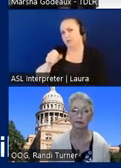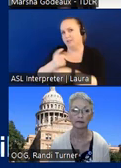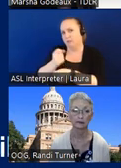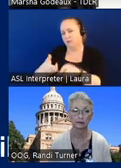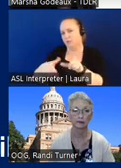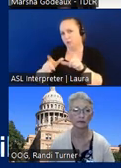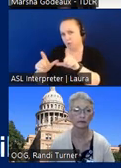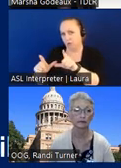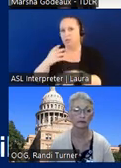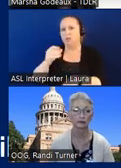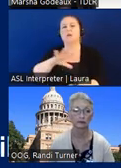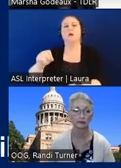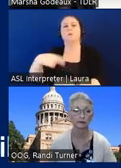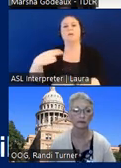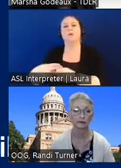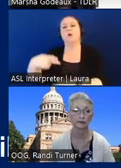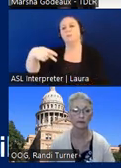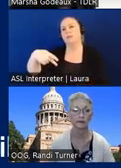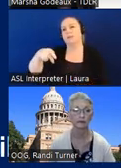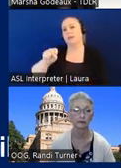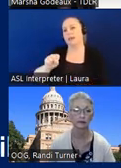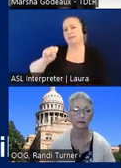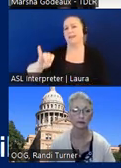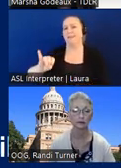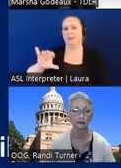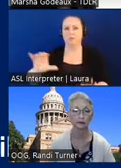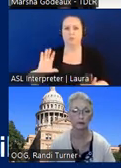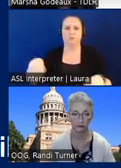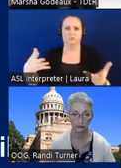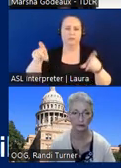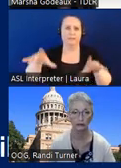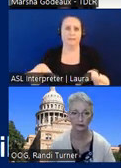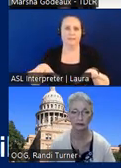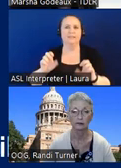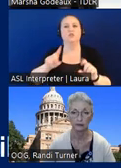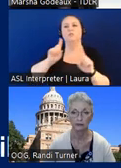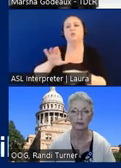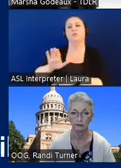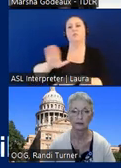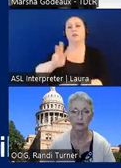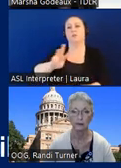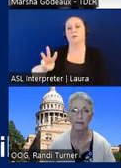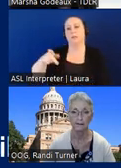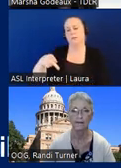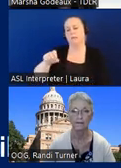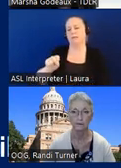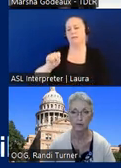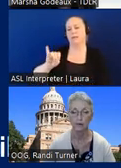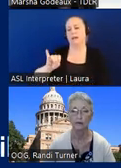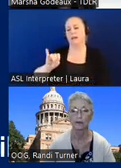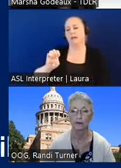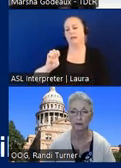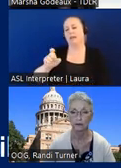company called psi that does the testing and you can go to their website which is psi exams dot com